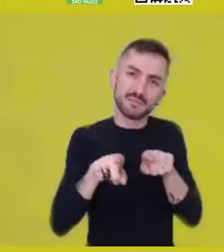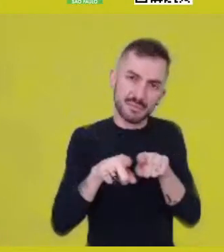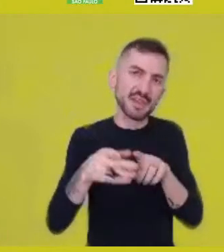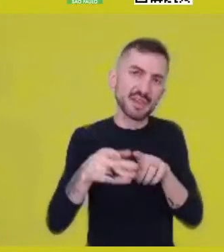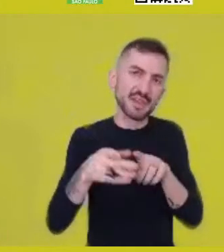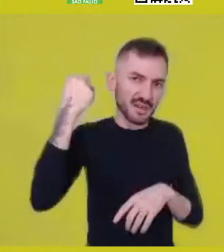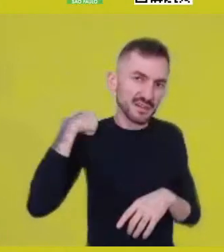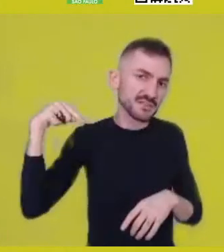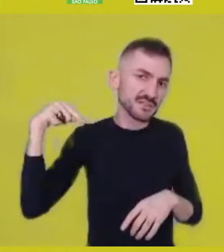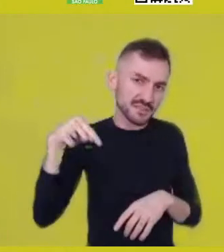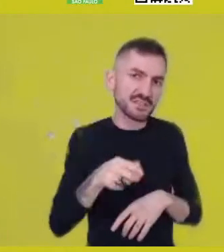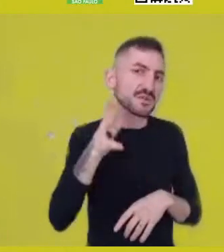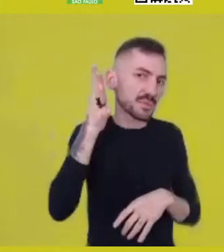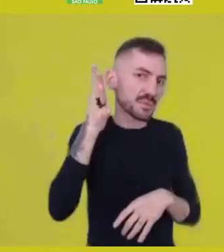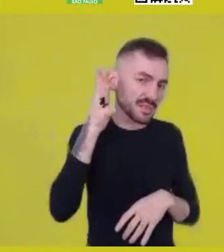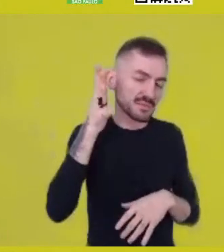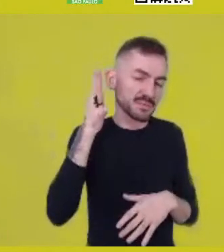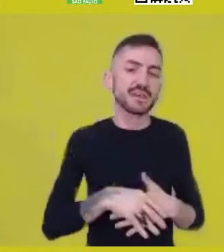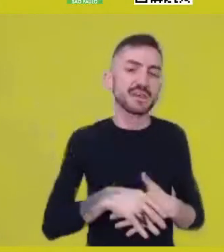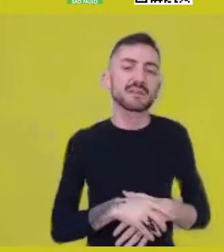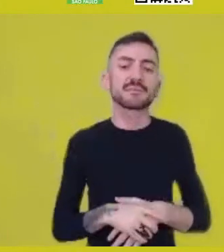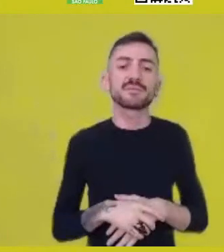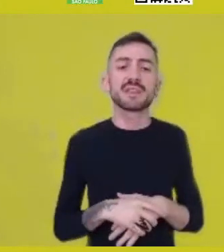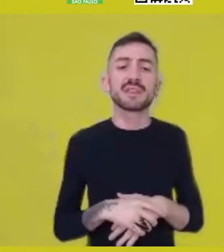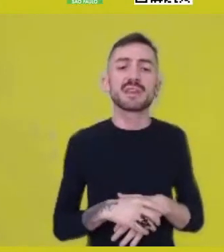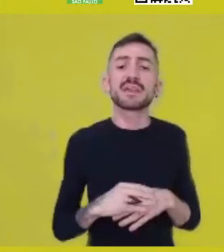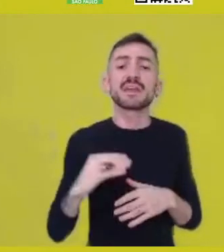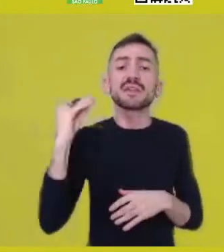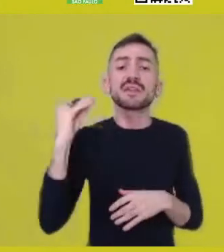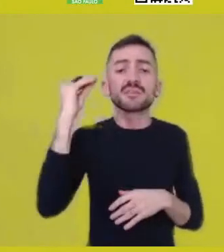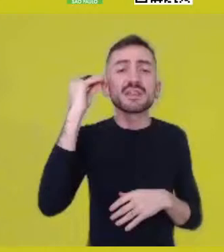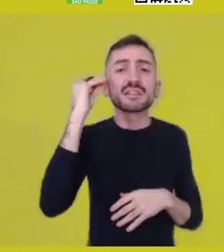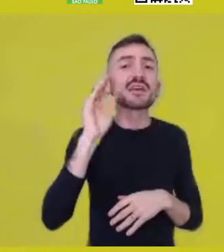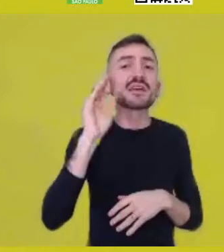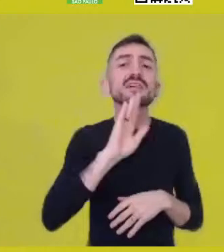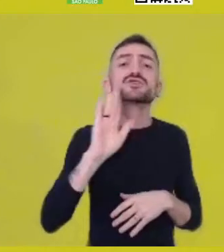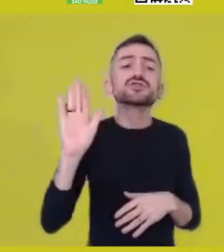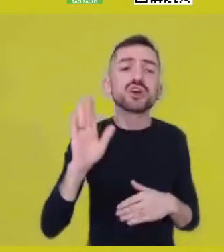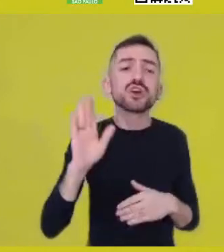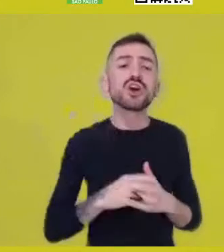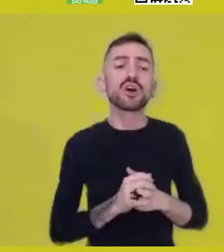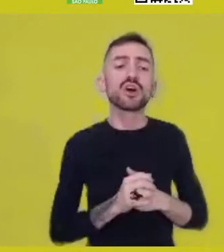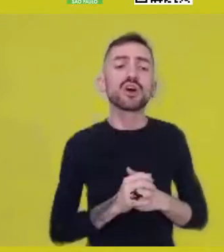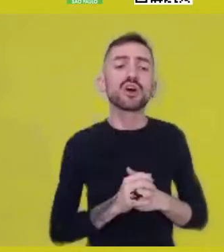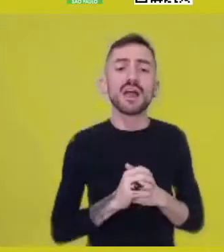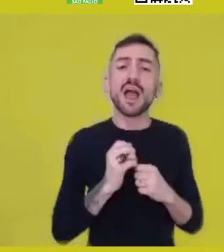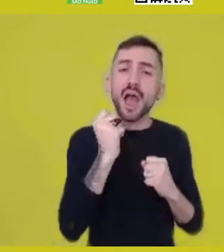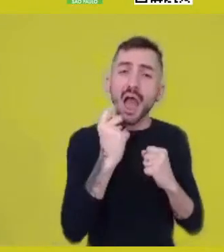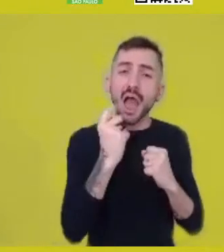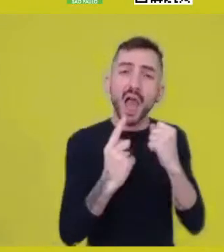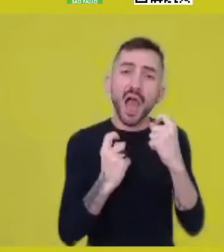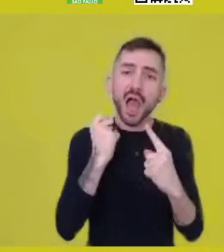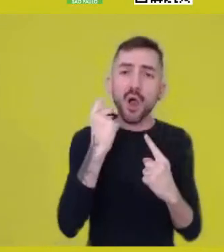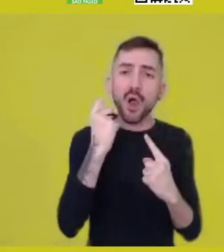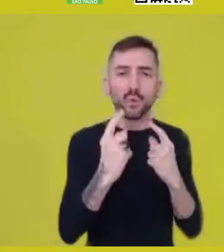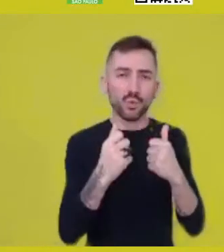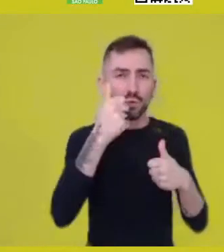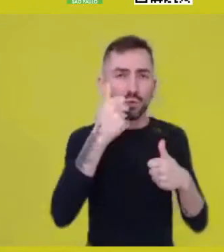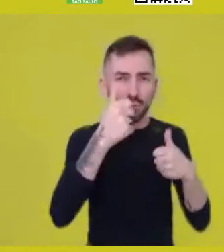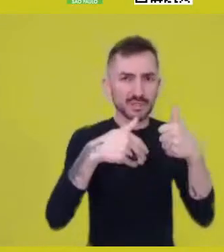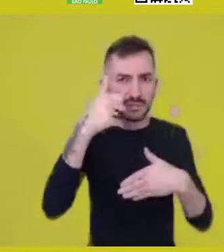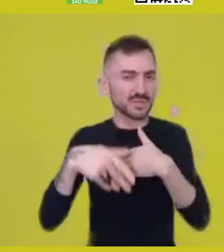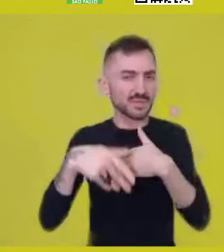about simply pointing out a few things, making some quick remarks,